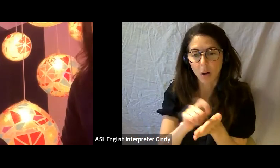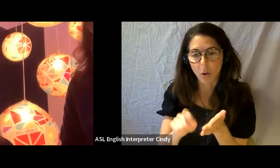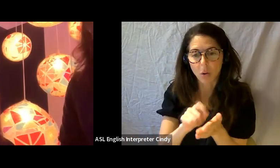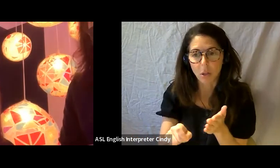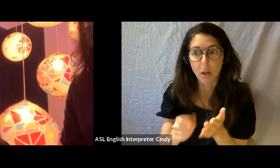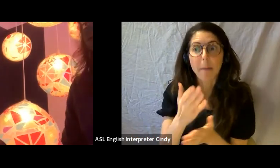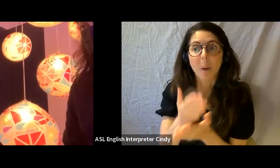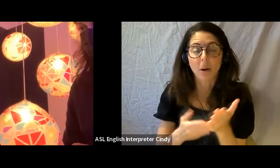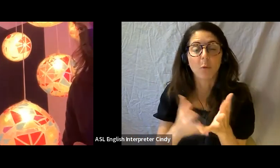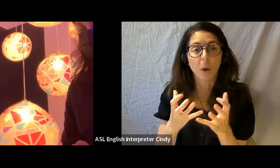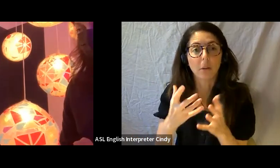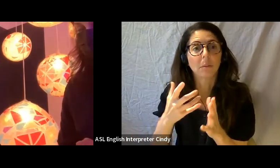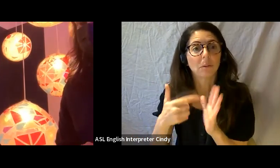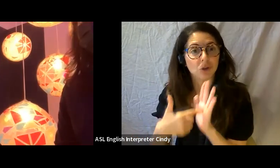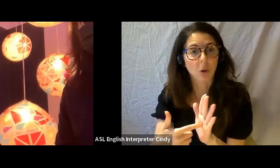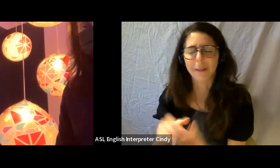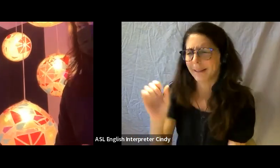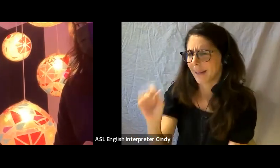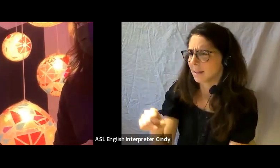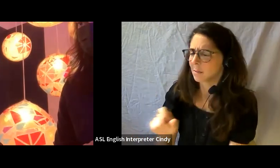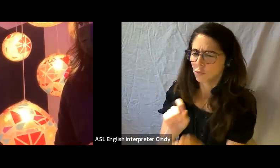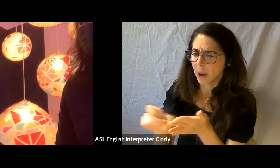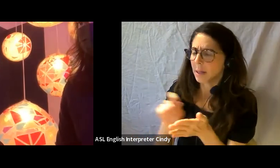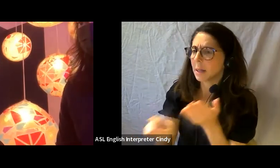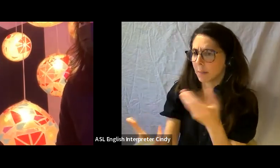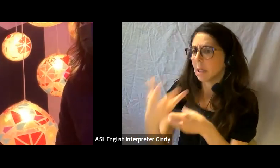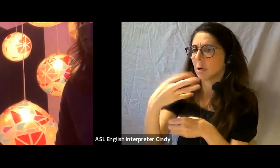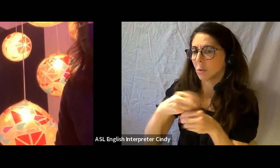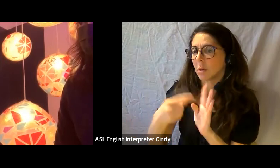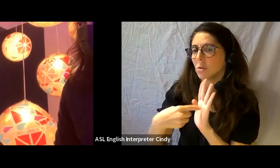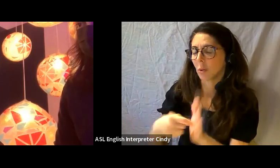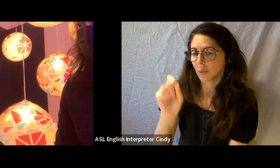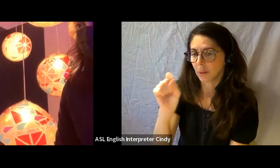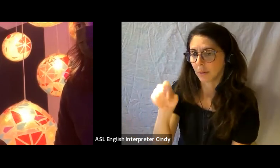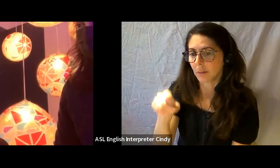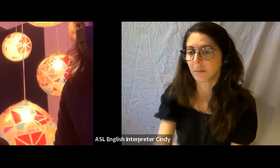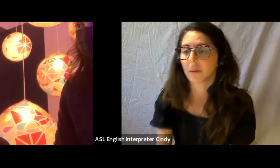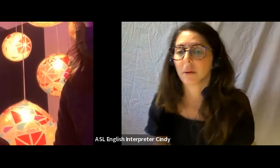Yeah, totally. Writing can definitely be part of the show. You might wanna consider how it’s presented